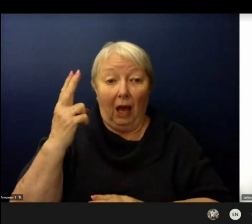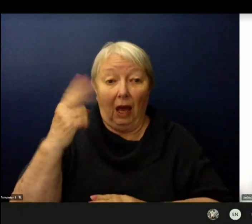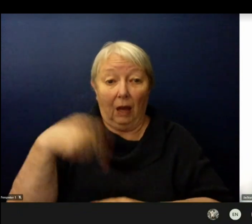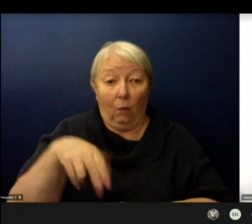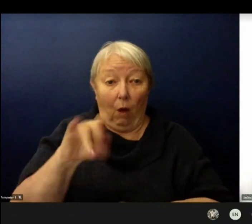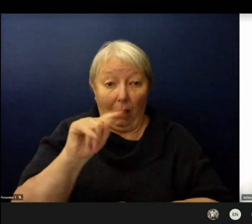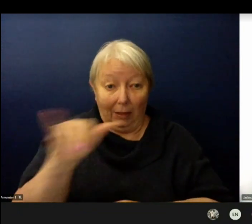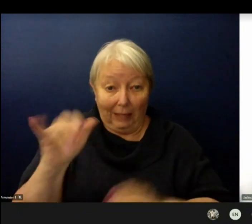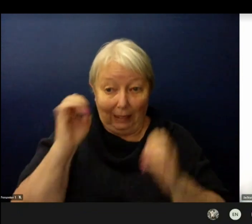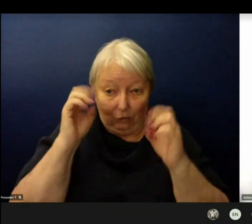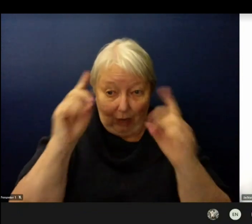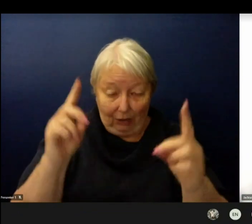from educational justice.